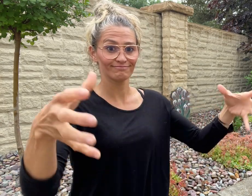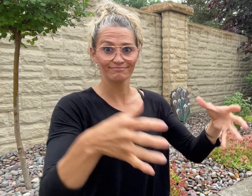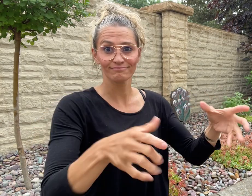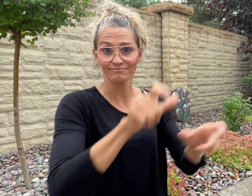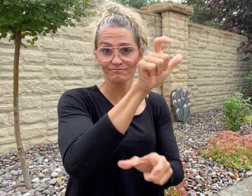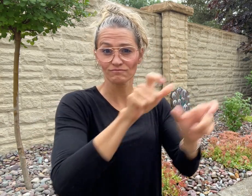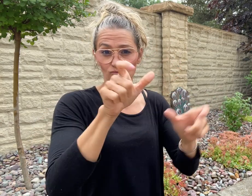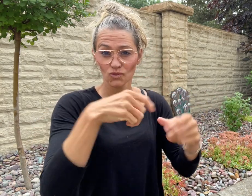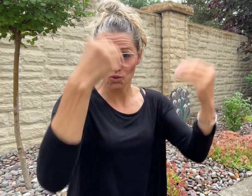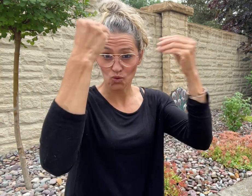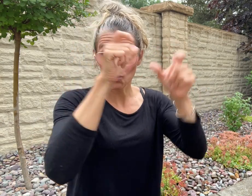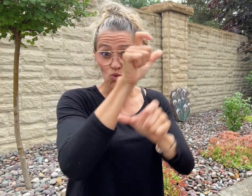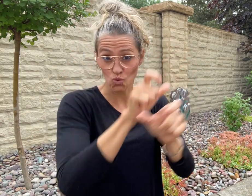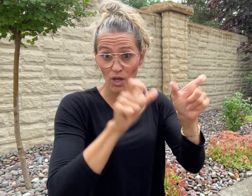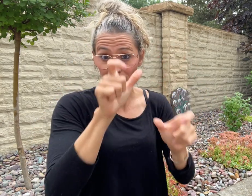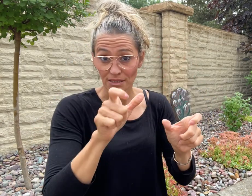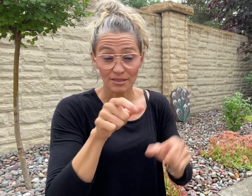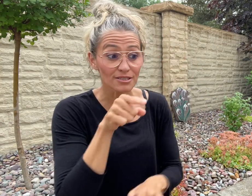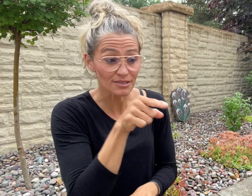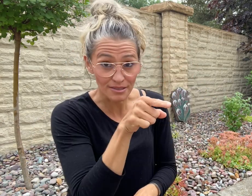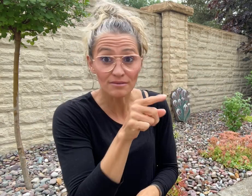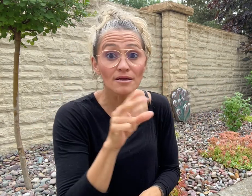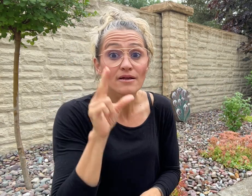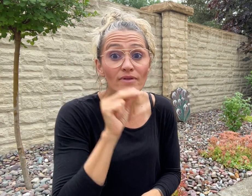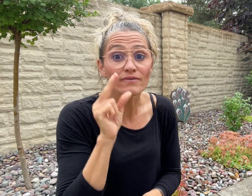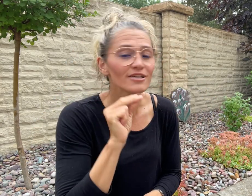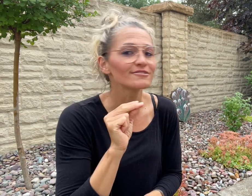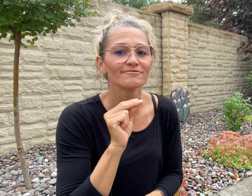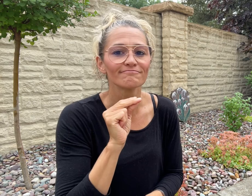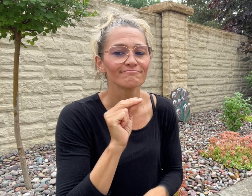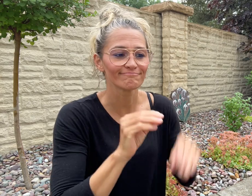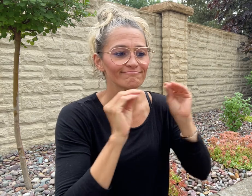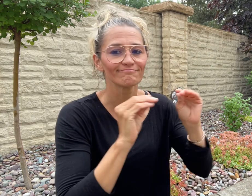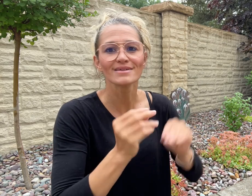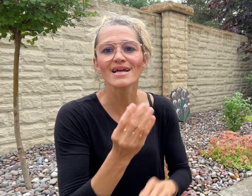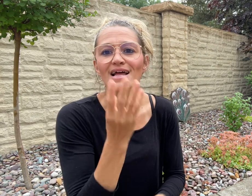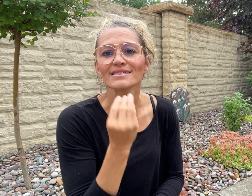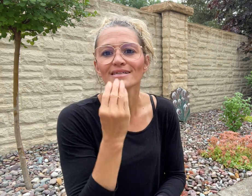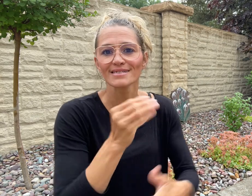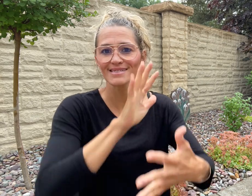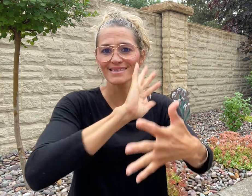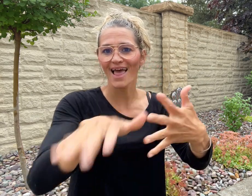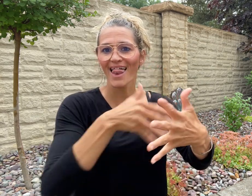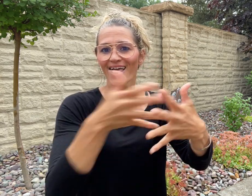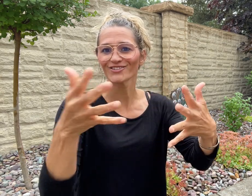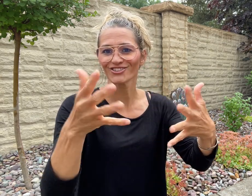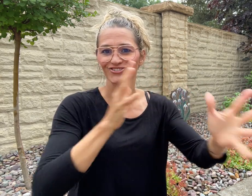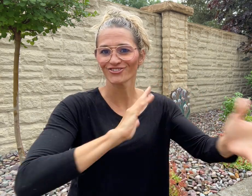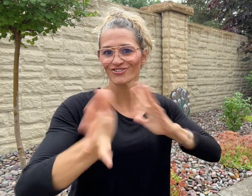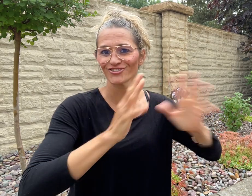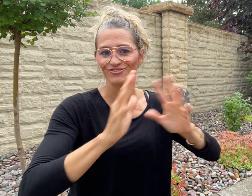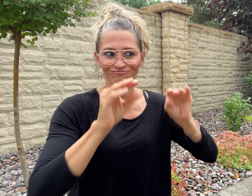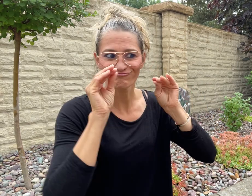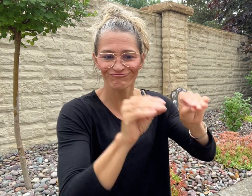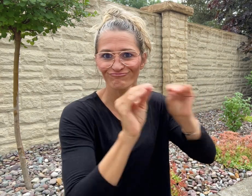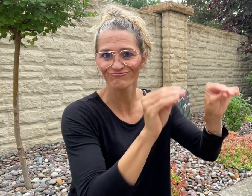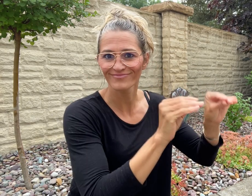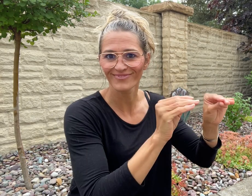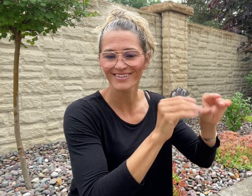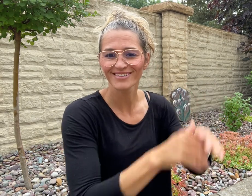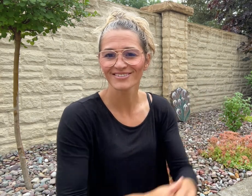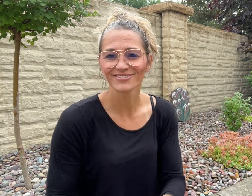she decided to teach her students Israeli Sign Language instead.